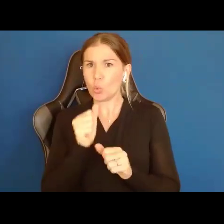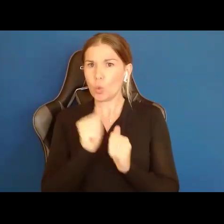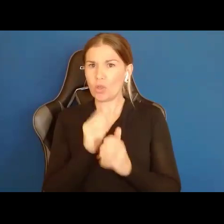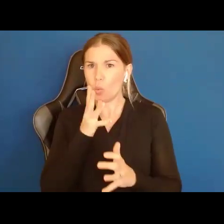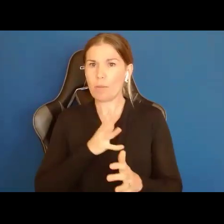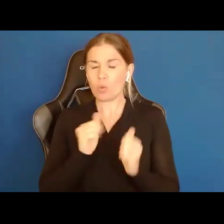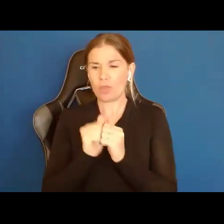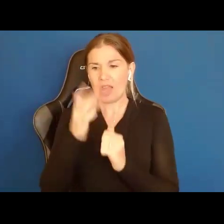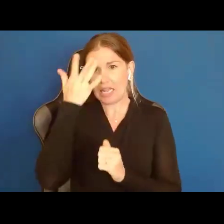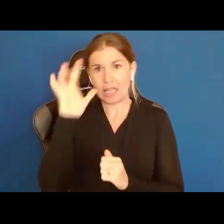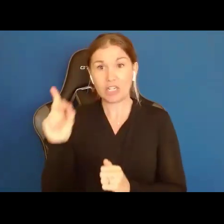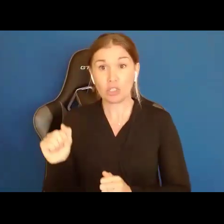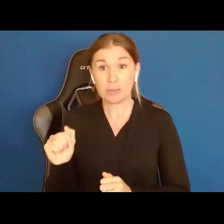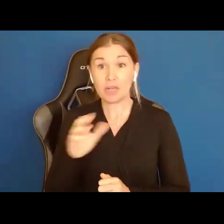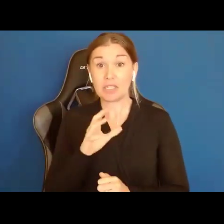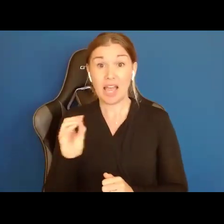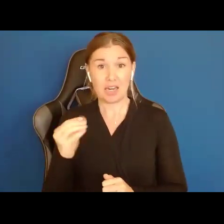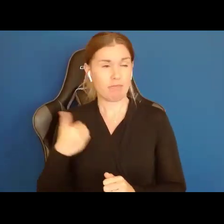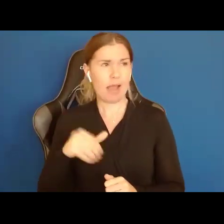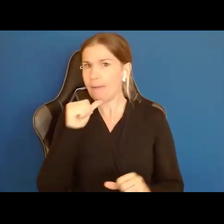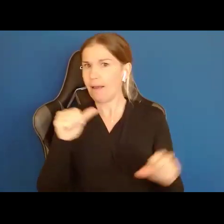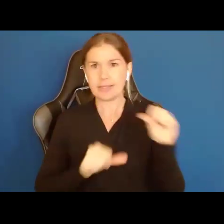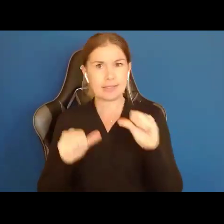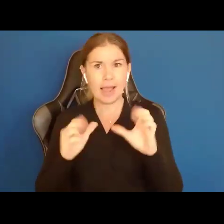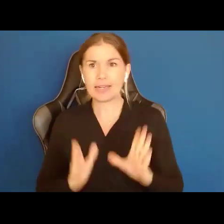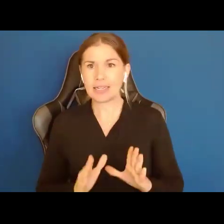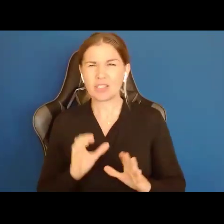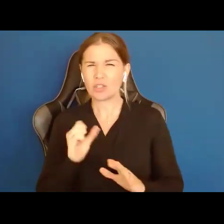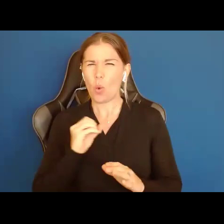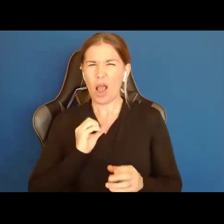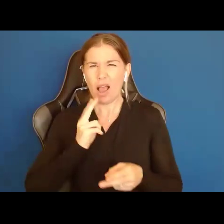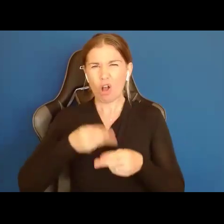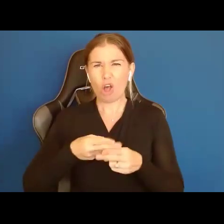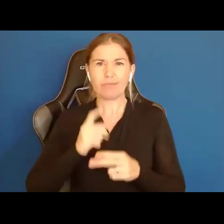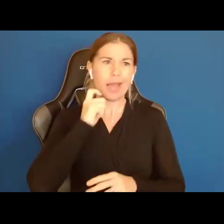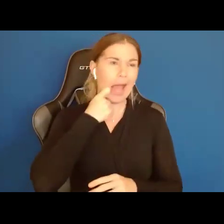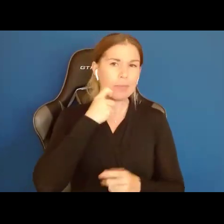disabilities, and I am no scientist, so I call it an apples to apples study, meaning that